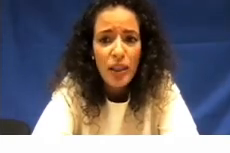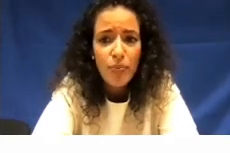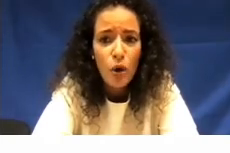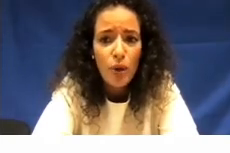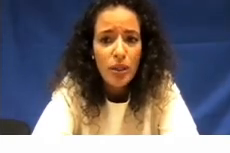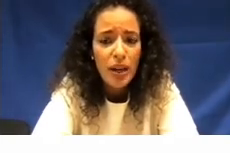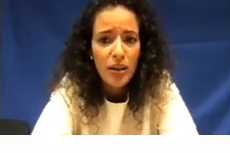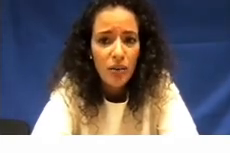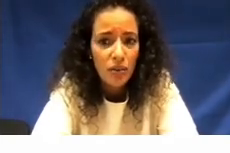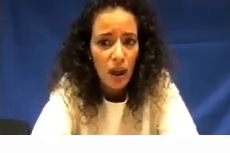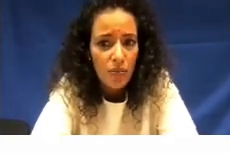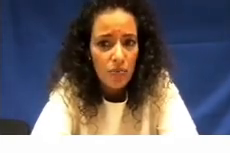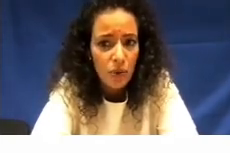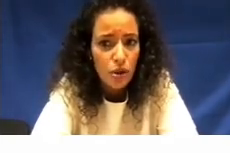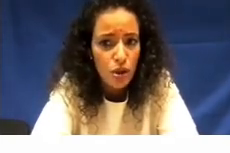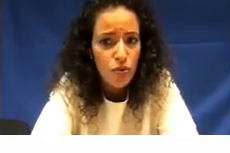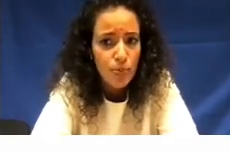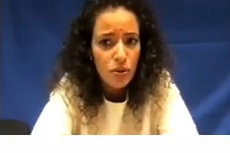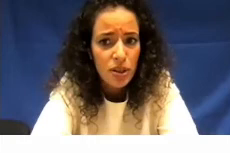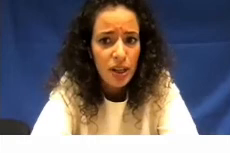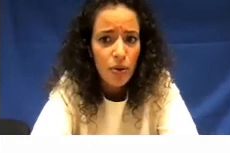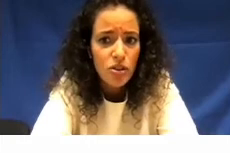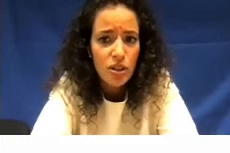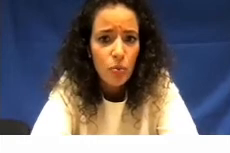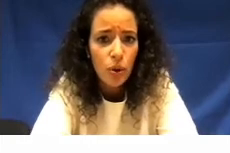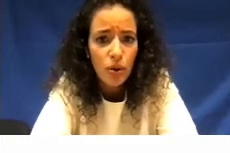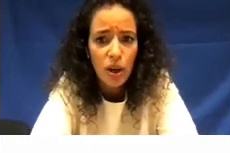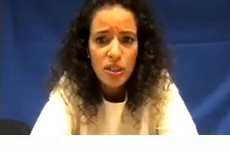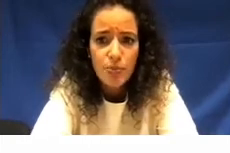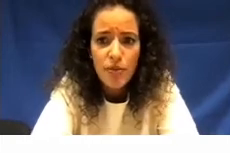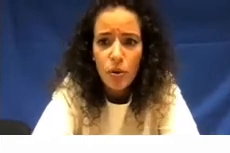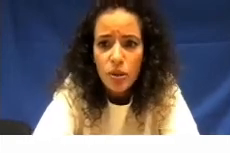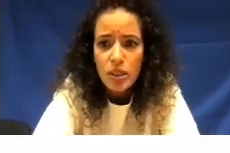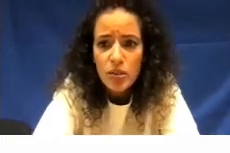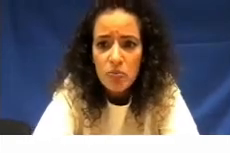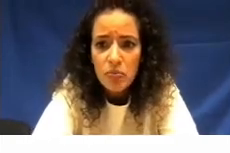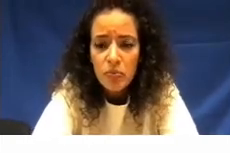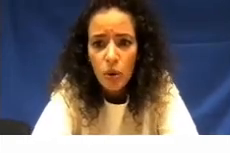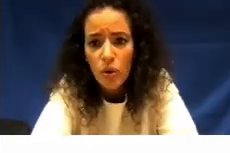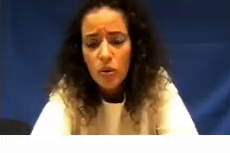the moment daniel could you respond to that question will the classes be recorded or not